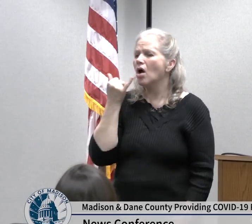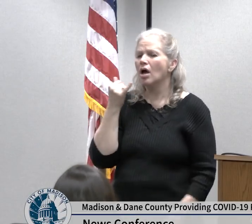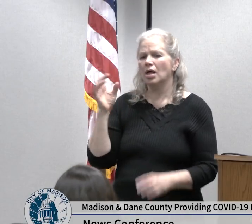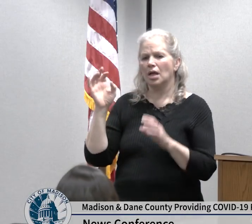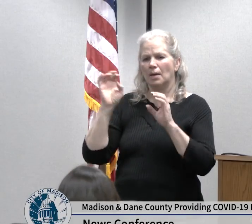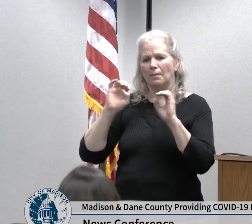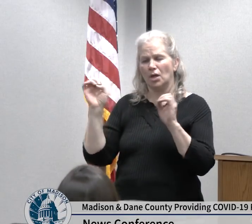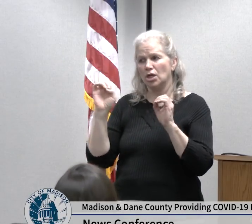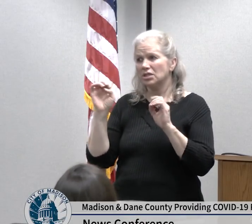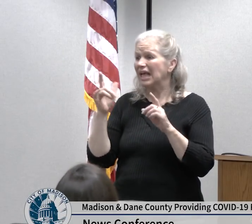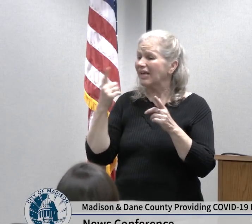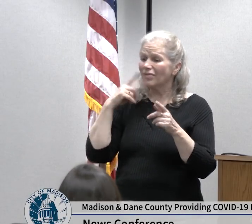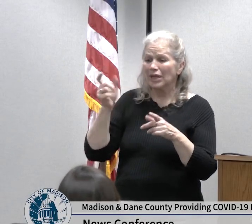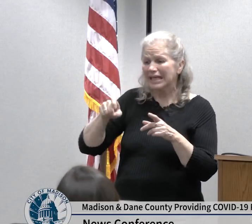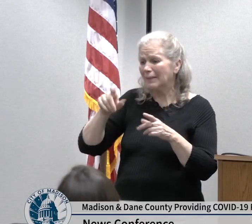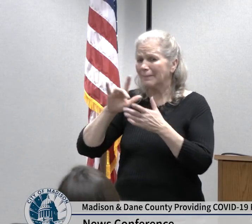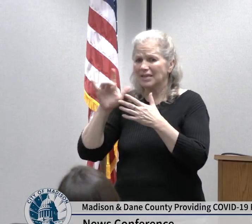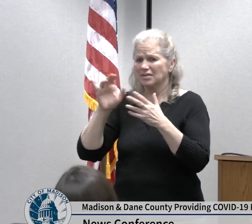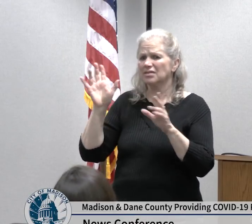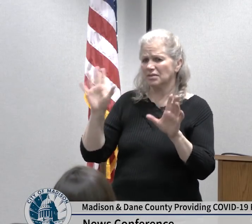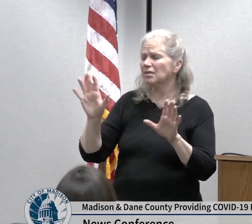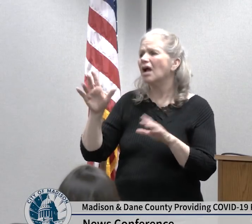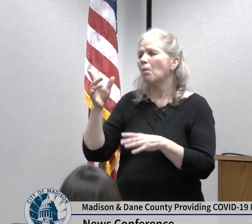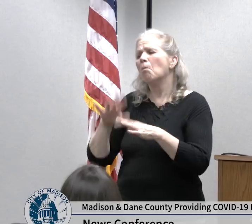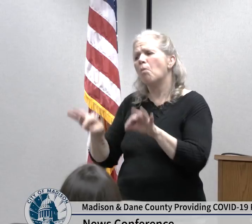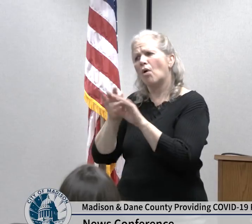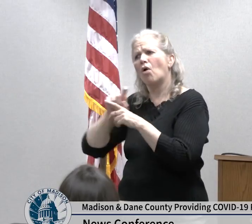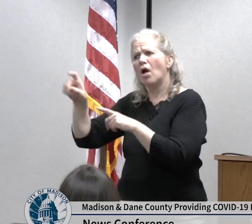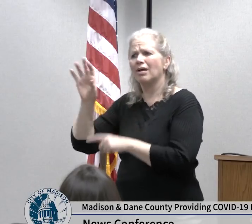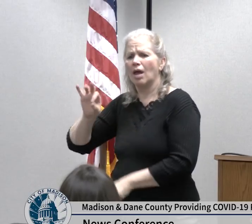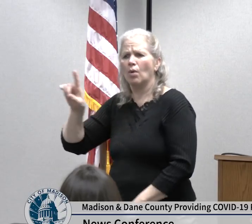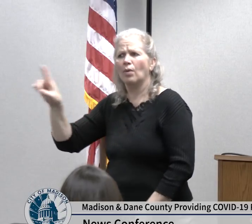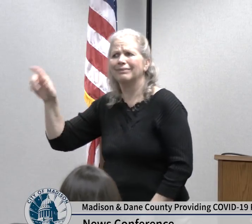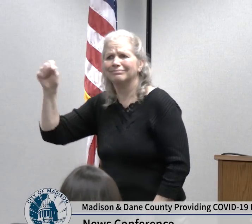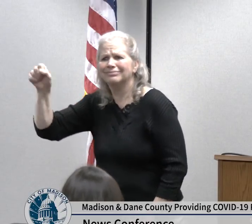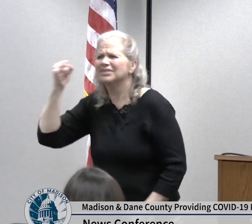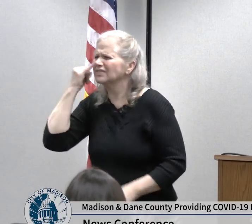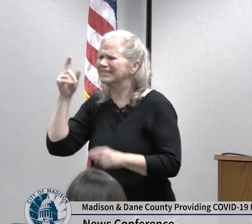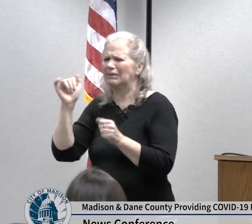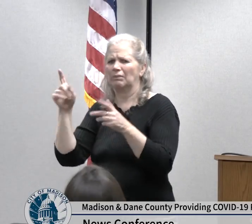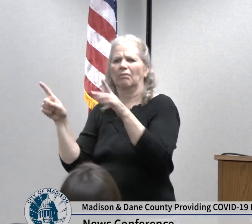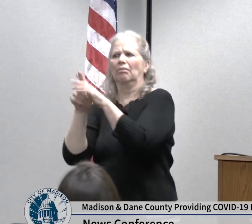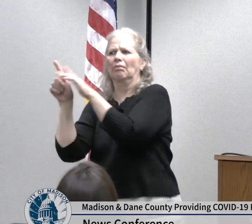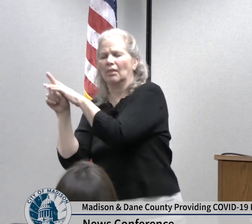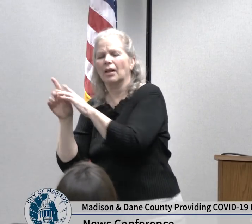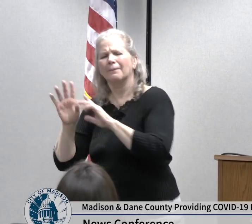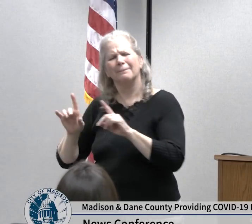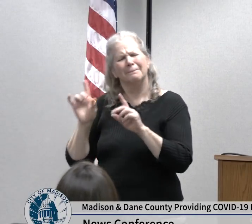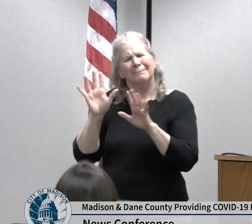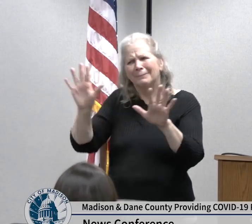the 911 system and present to our emergency rooms but if patients either